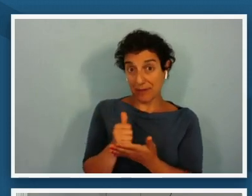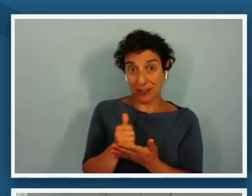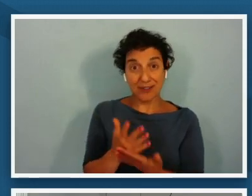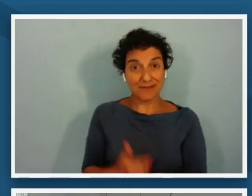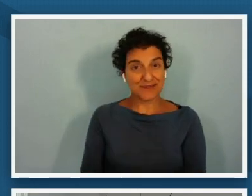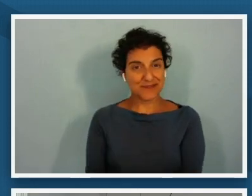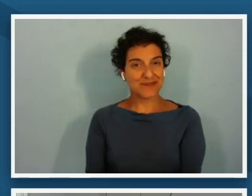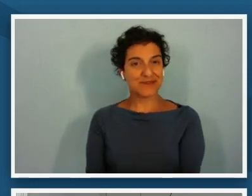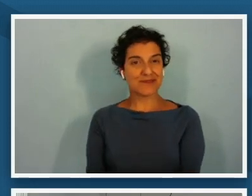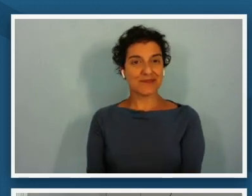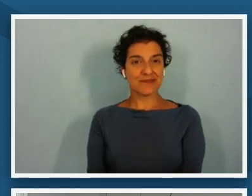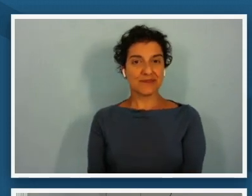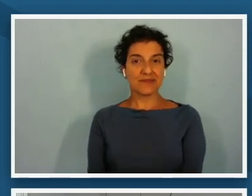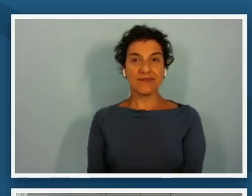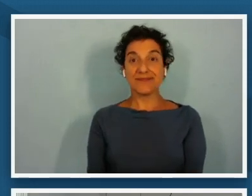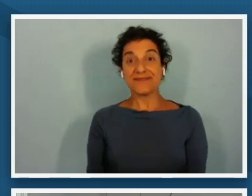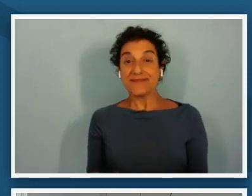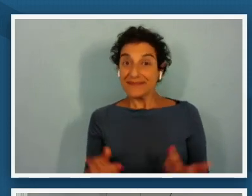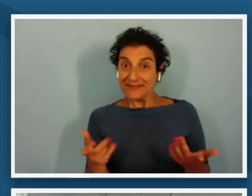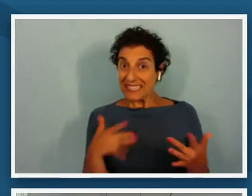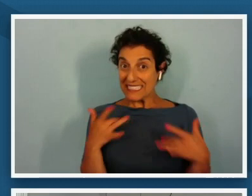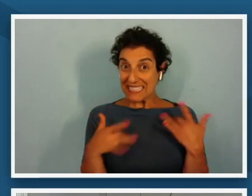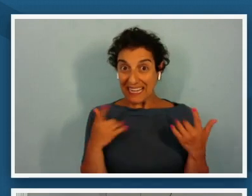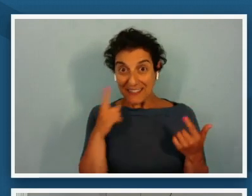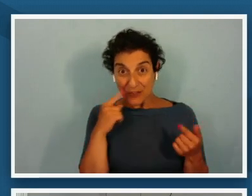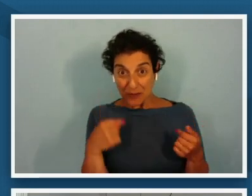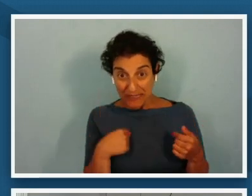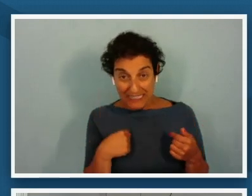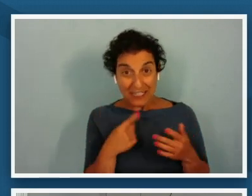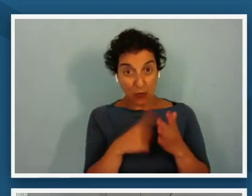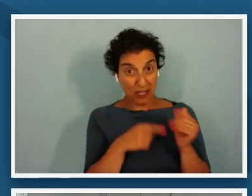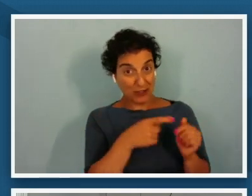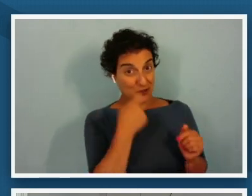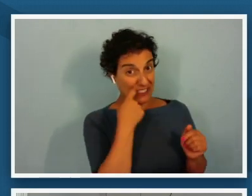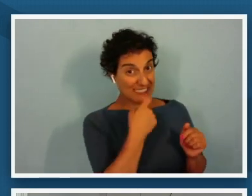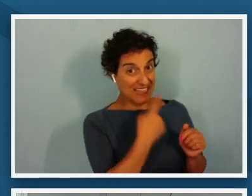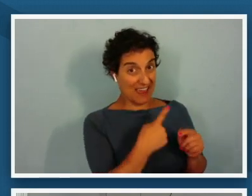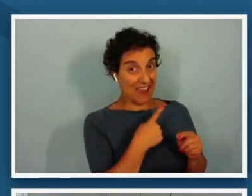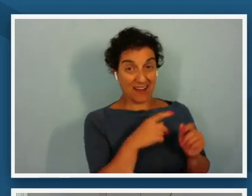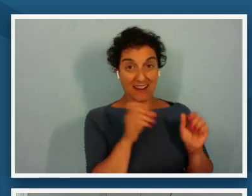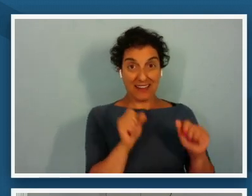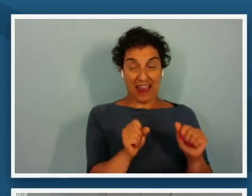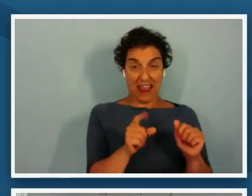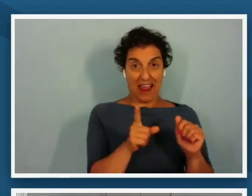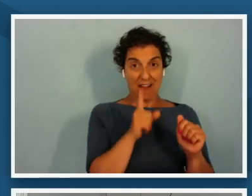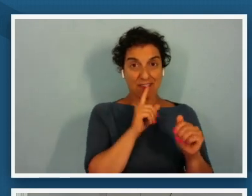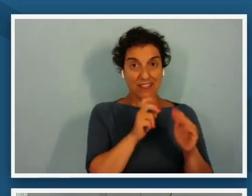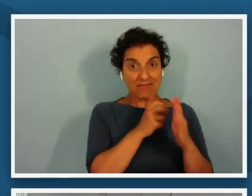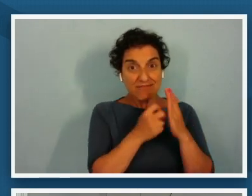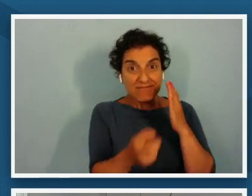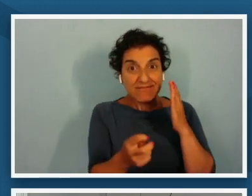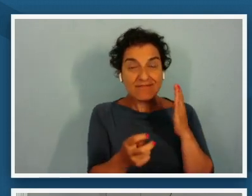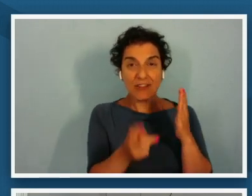as for exciting for me tandra what you just said about being able to move into